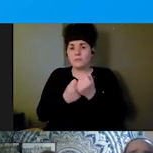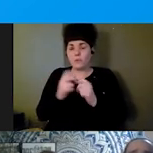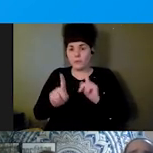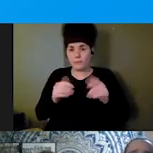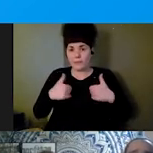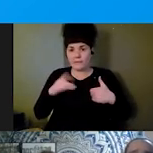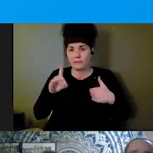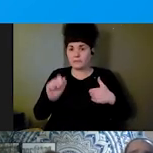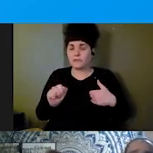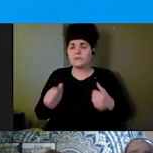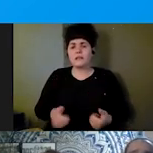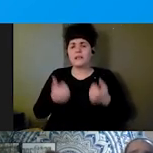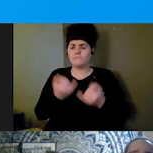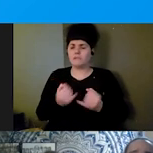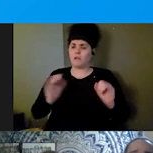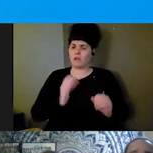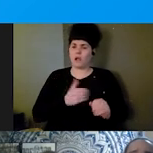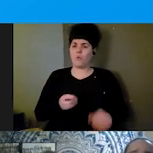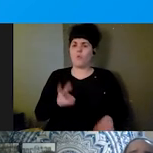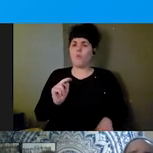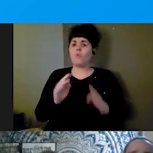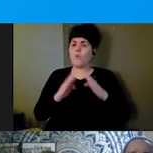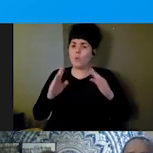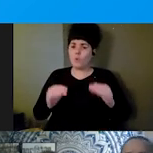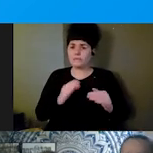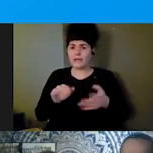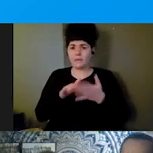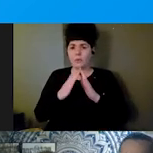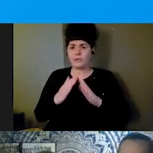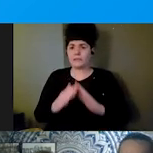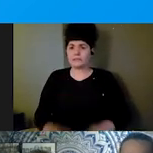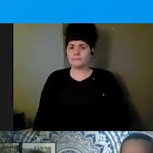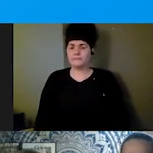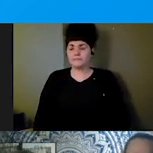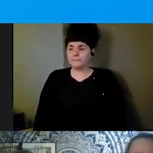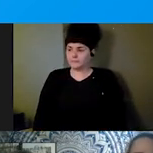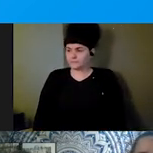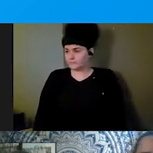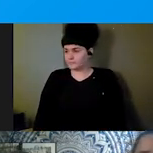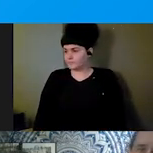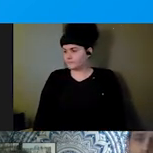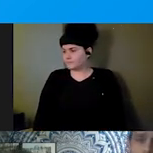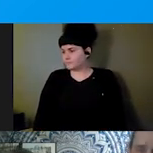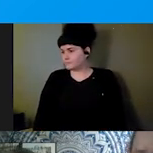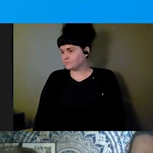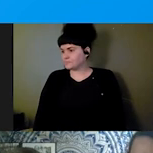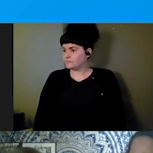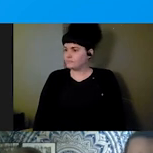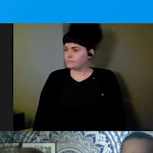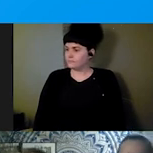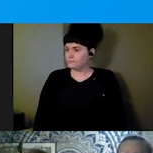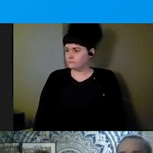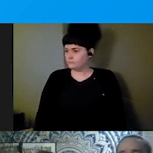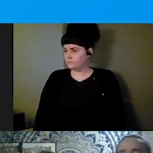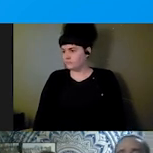and communities.